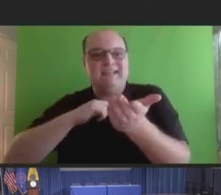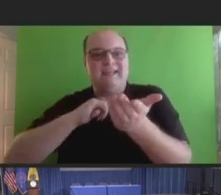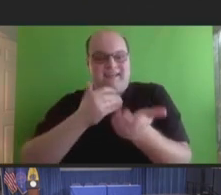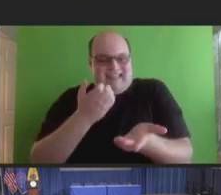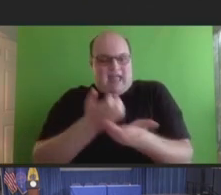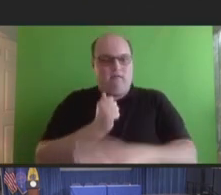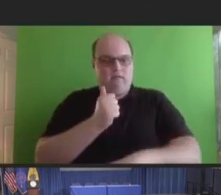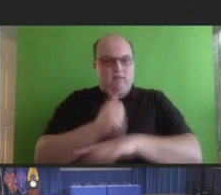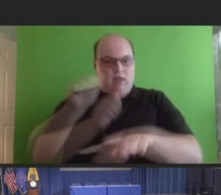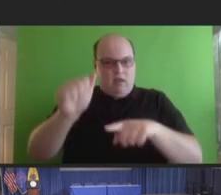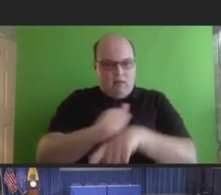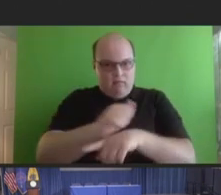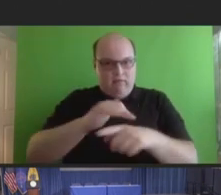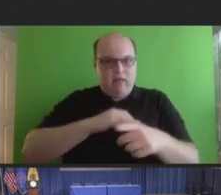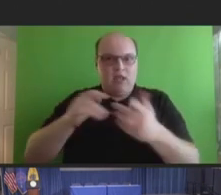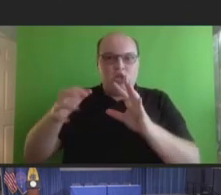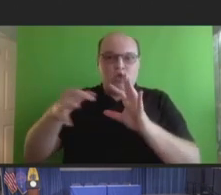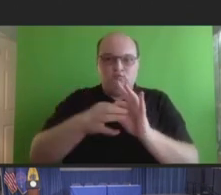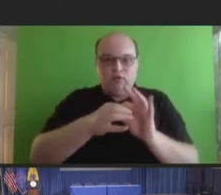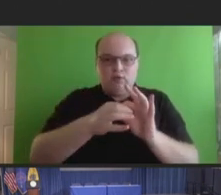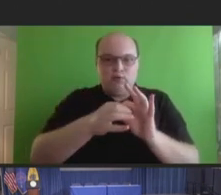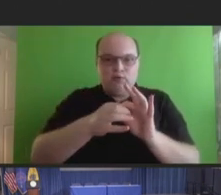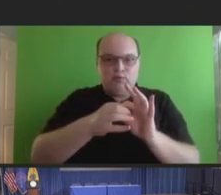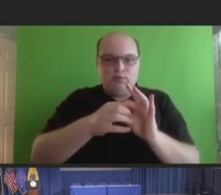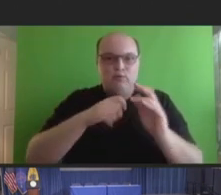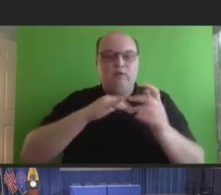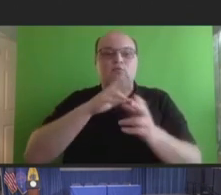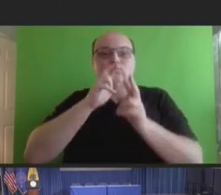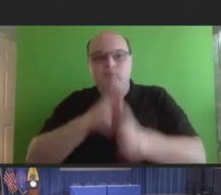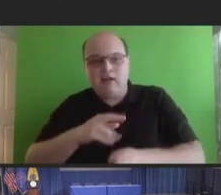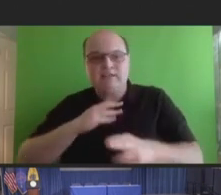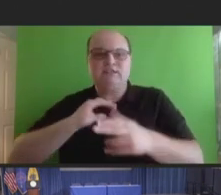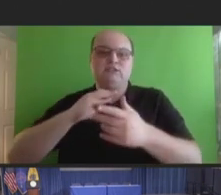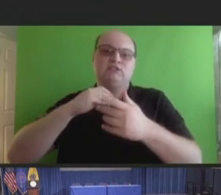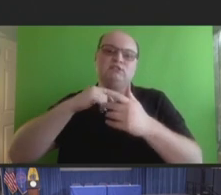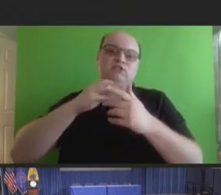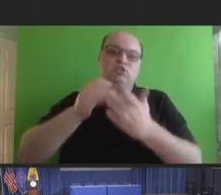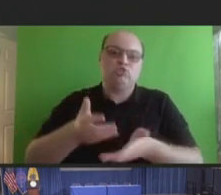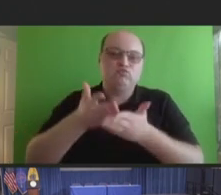of suspected adverse reactions, including recommendations to reduce the vaccine safety